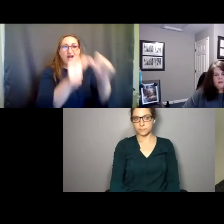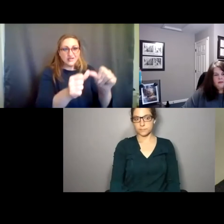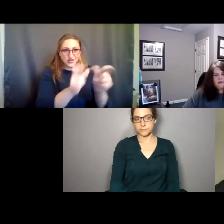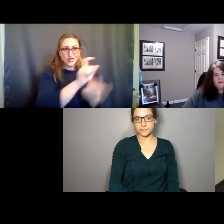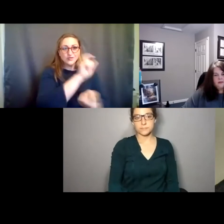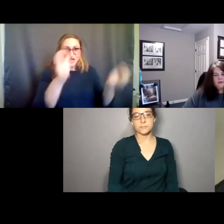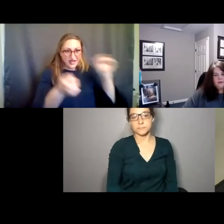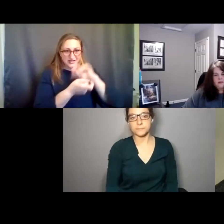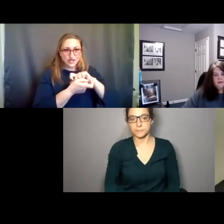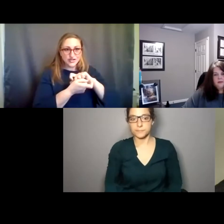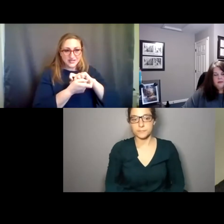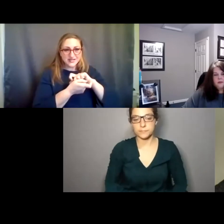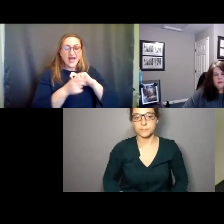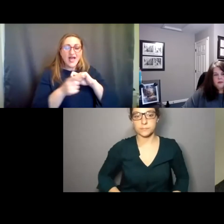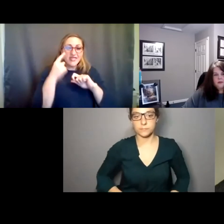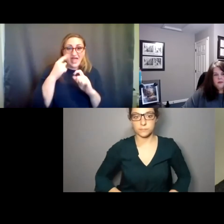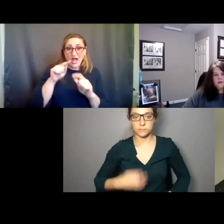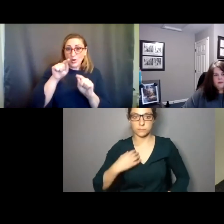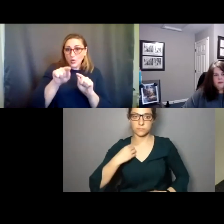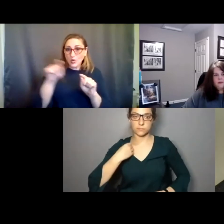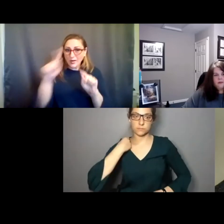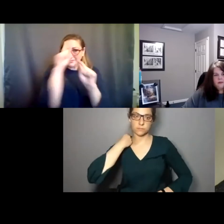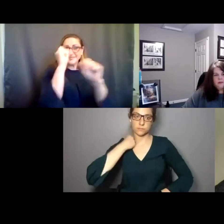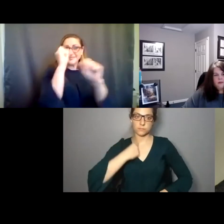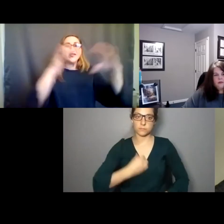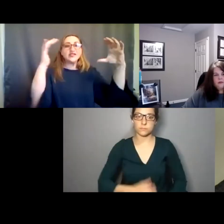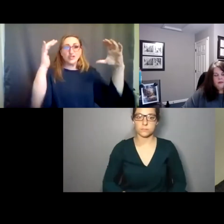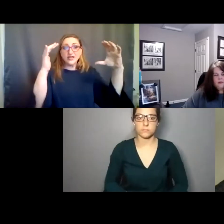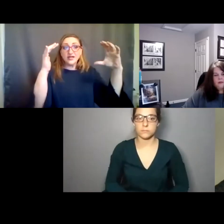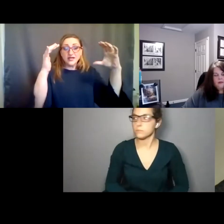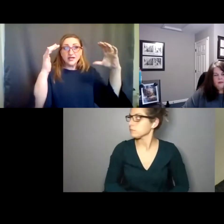changes that you -- either of you